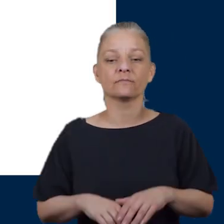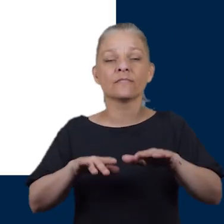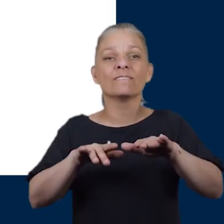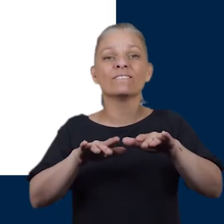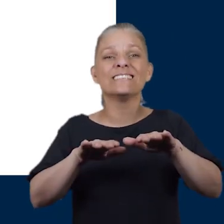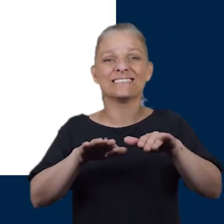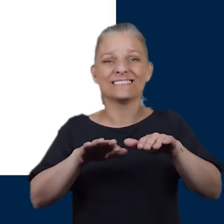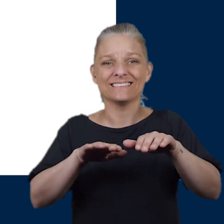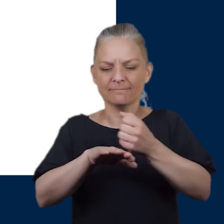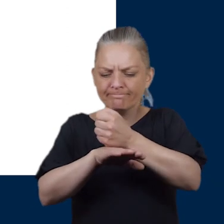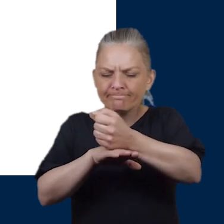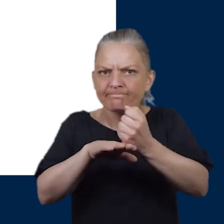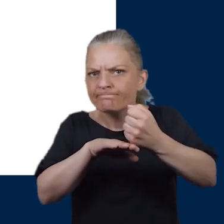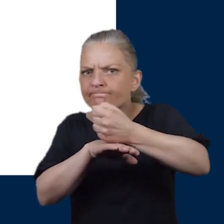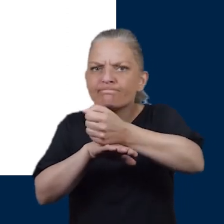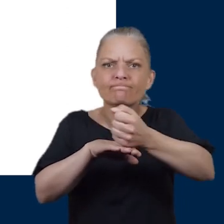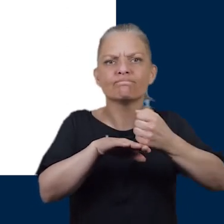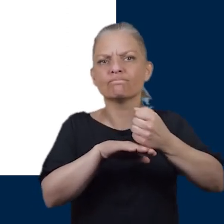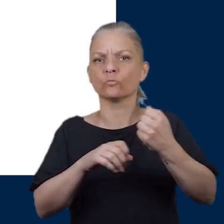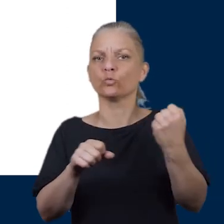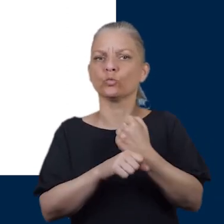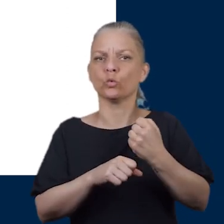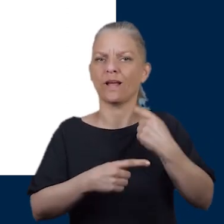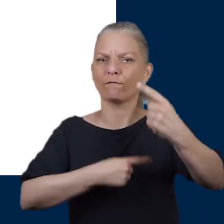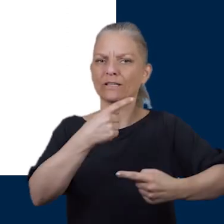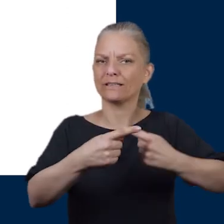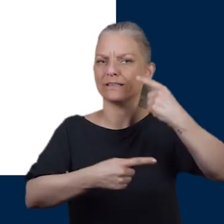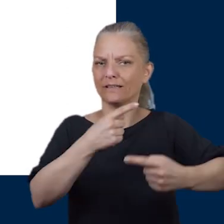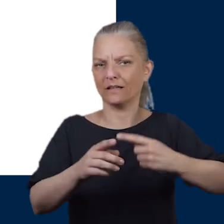Foot screening should be done by a healthcare professional. You will be advised which risk